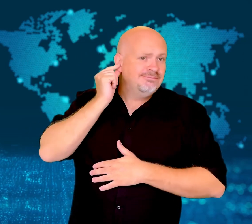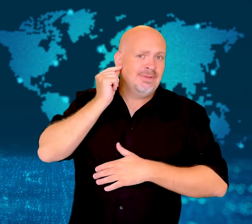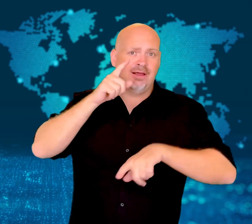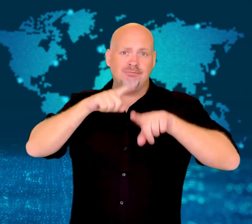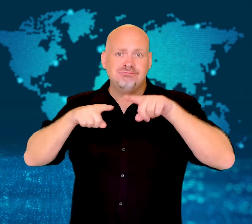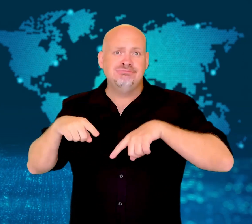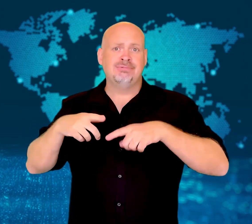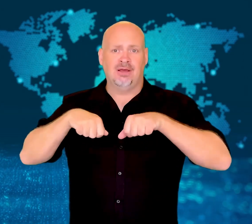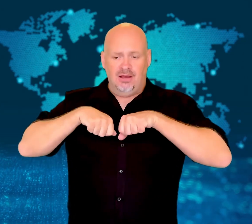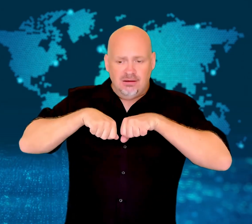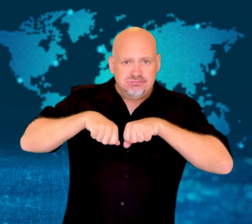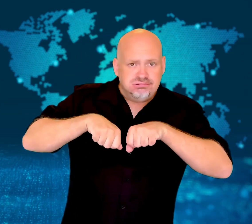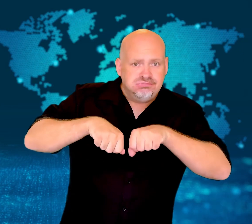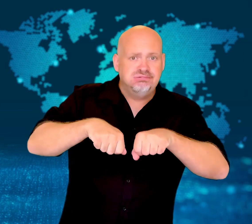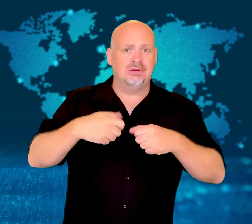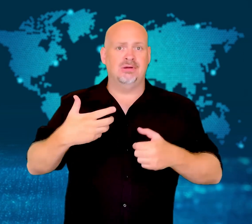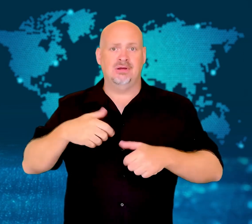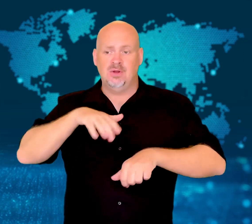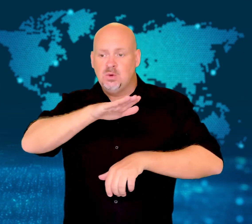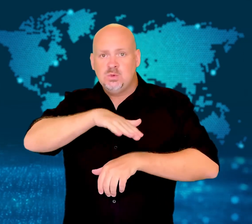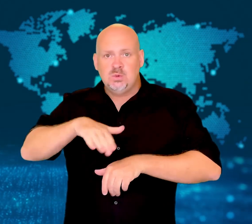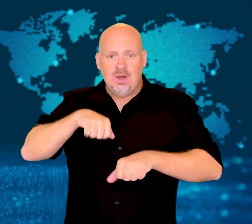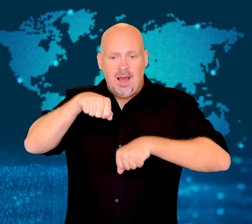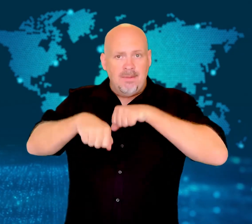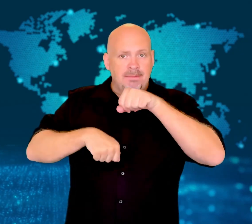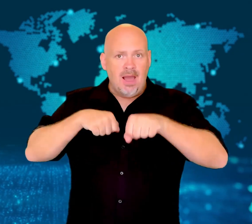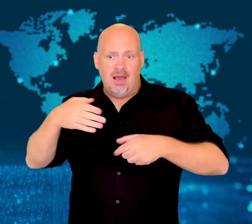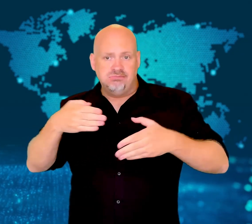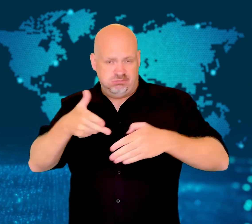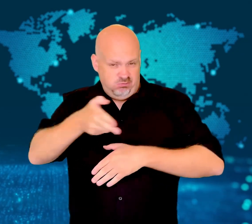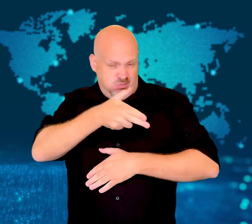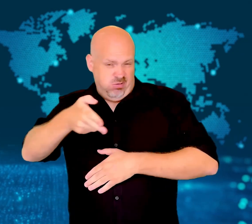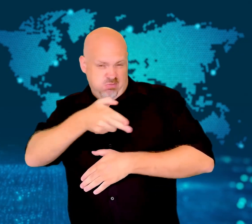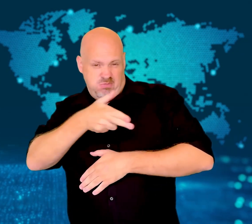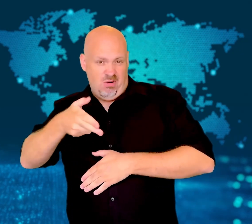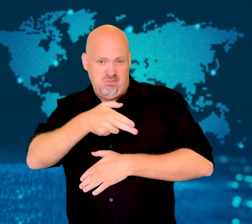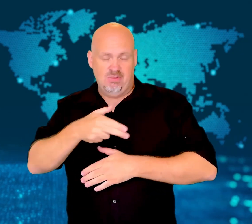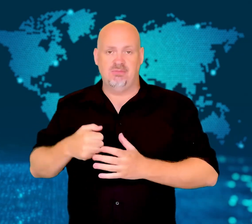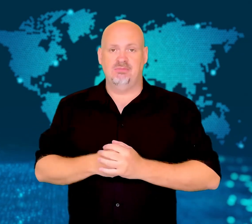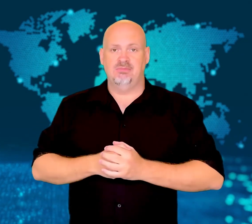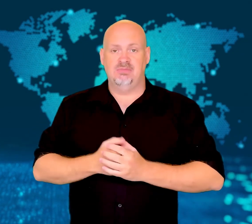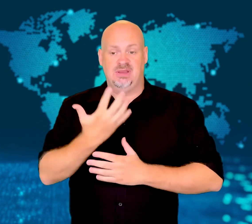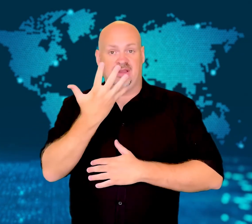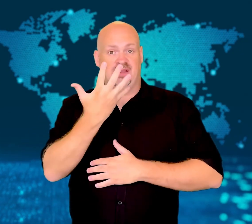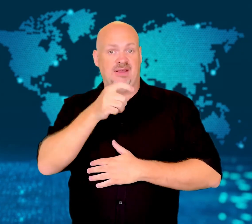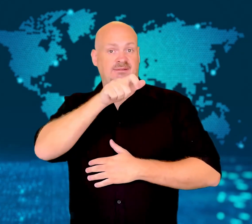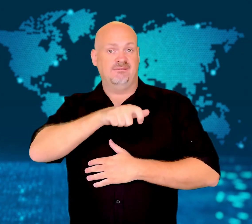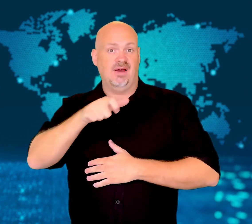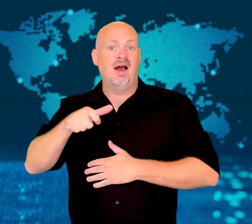bullets toward hundreds of marchers, parents with strollers,